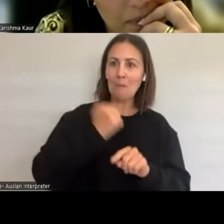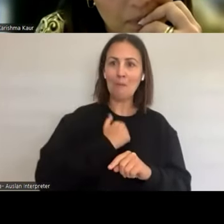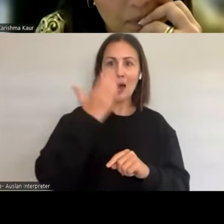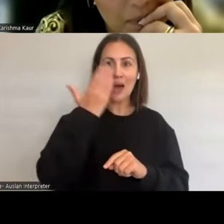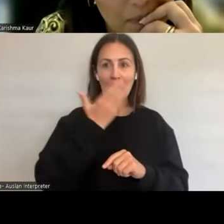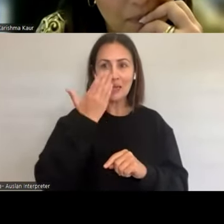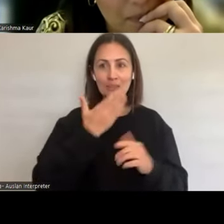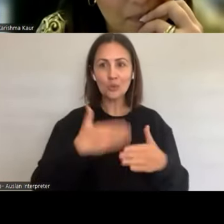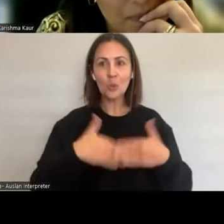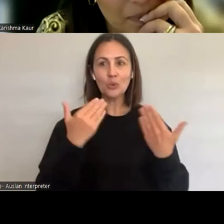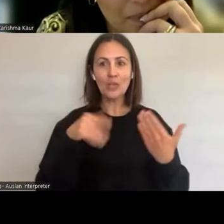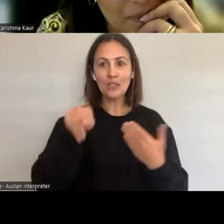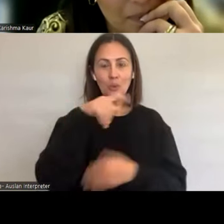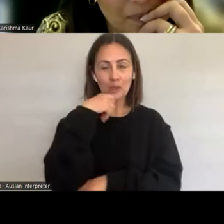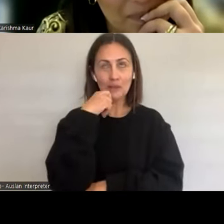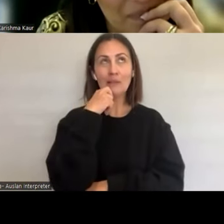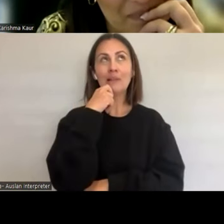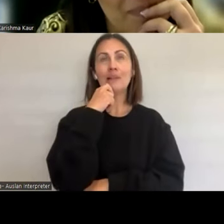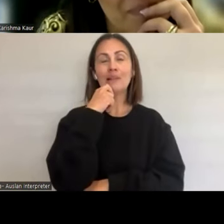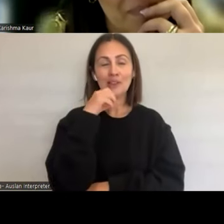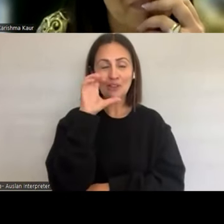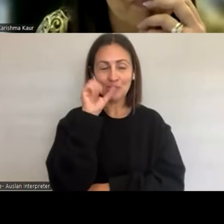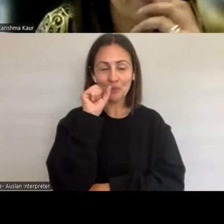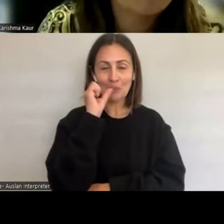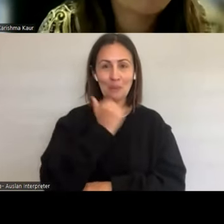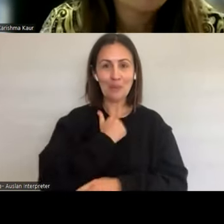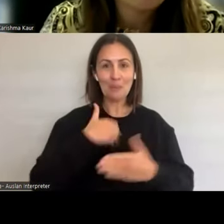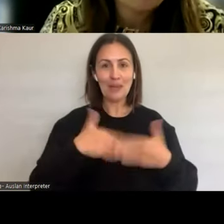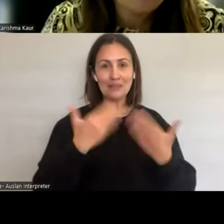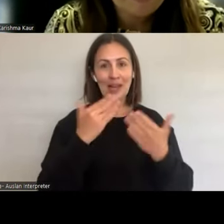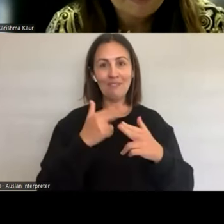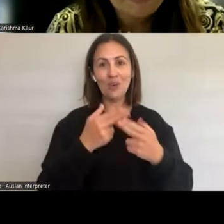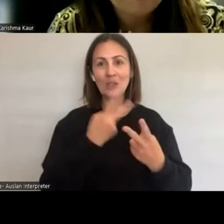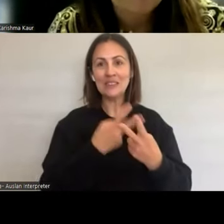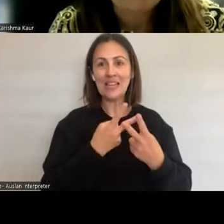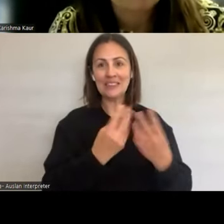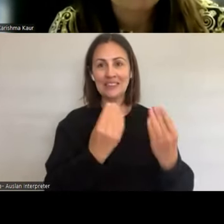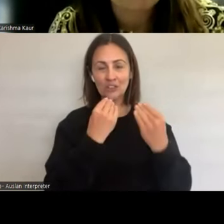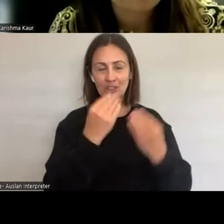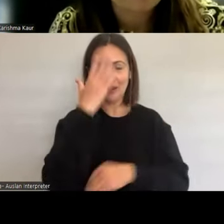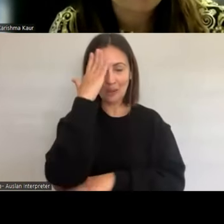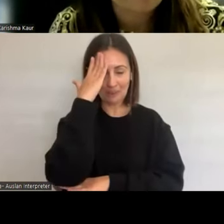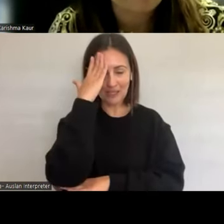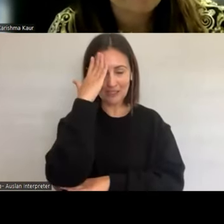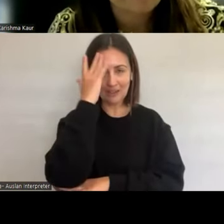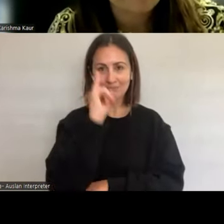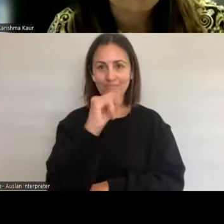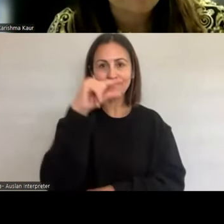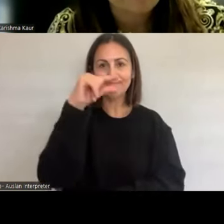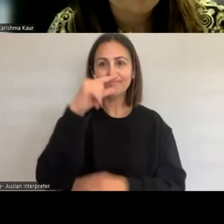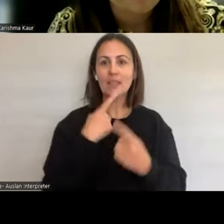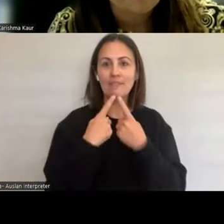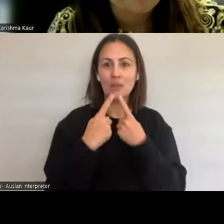room here a few little grimaces and funny looks on our faces. It was very limited. You know, visiting